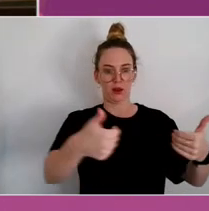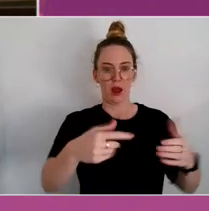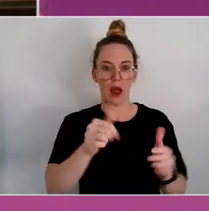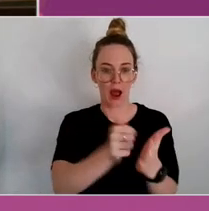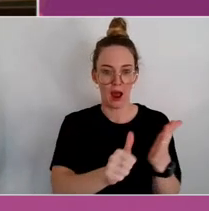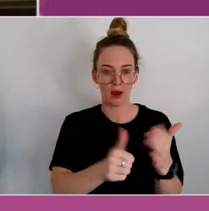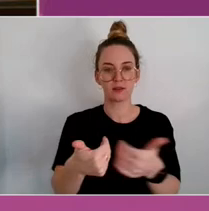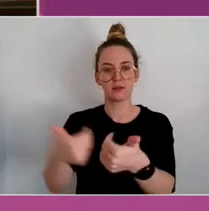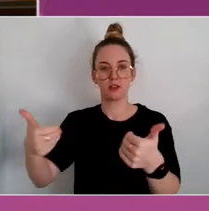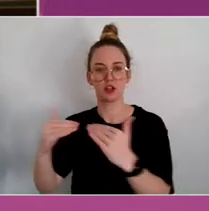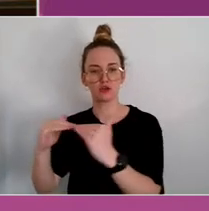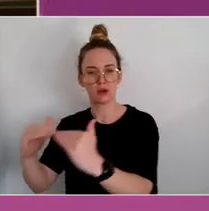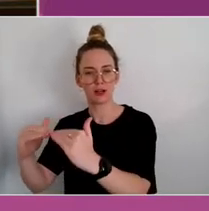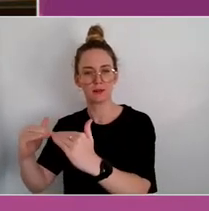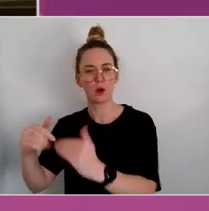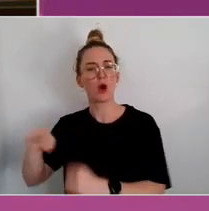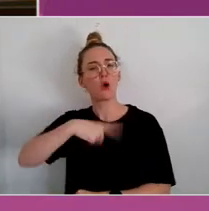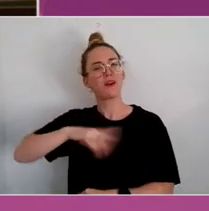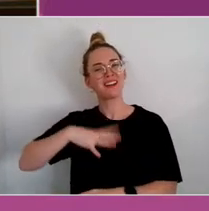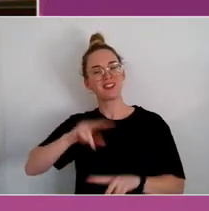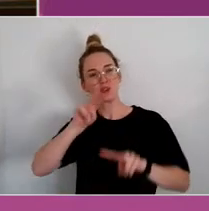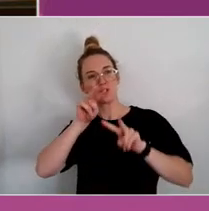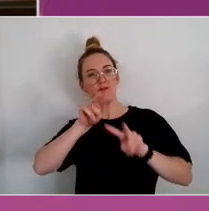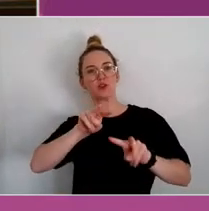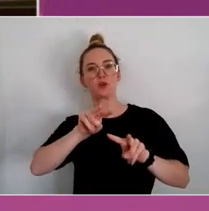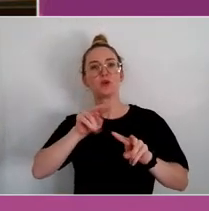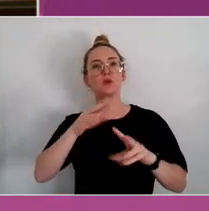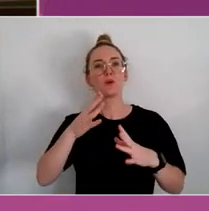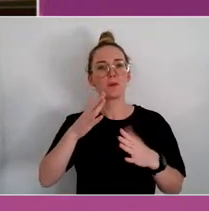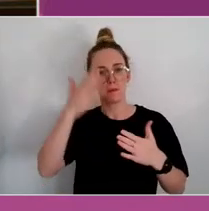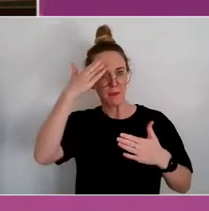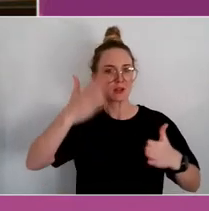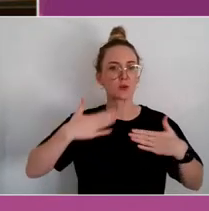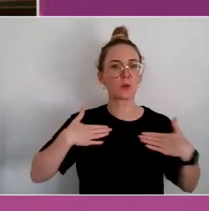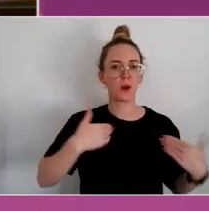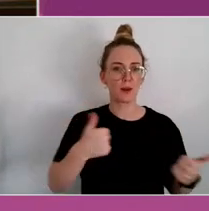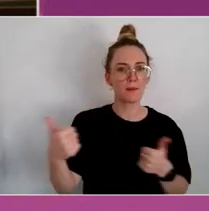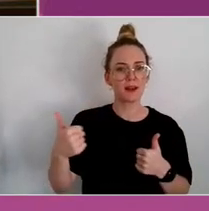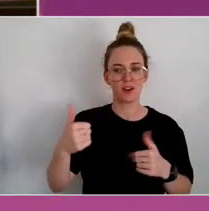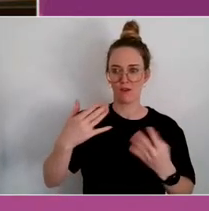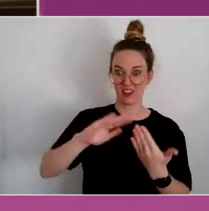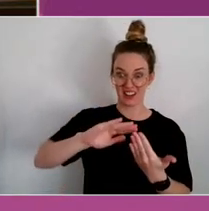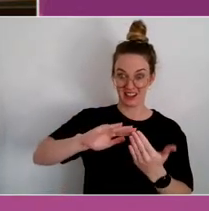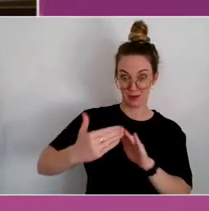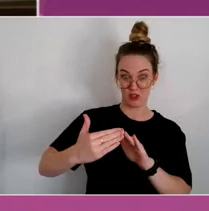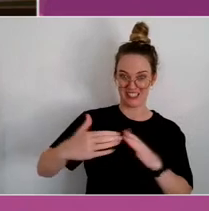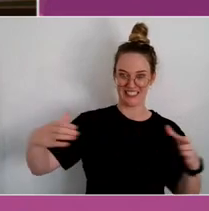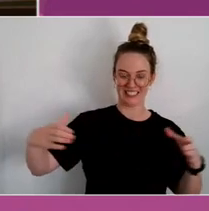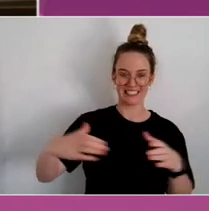We need to view that maybe the mental health wellbeing of our community is an outcome that we need to achieve.